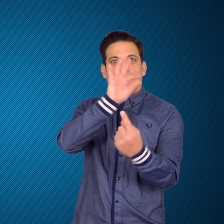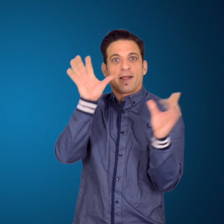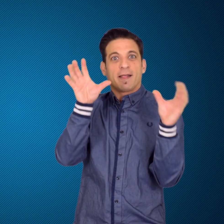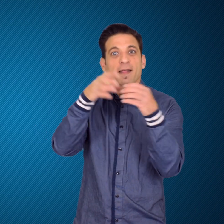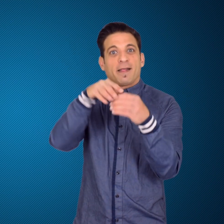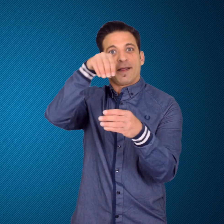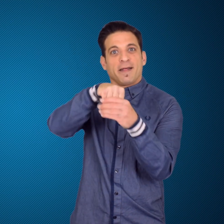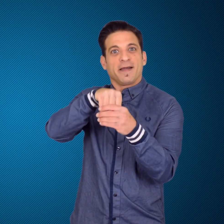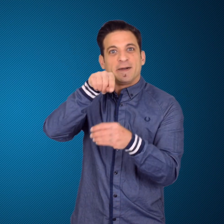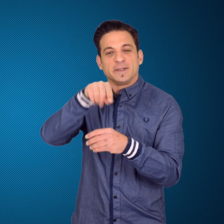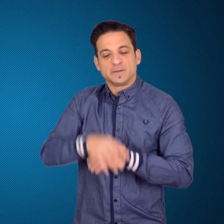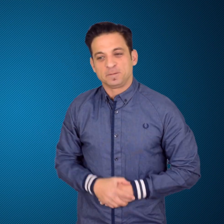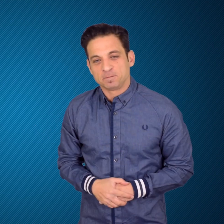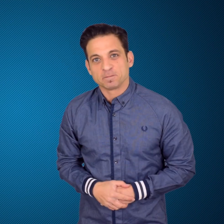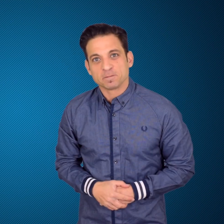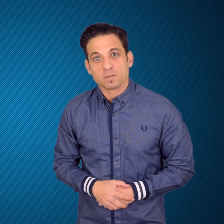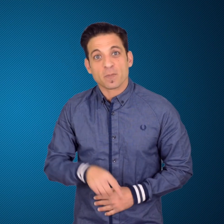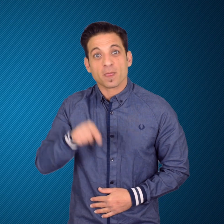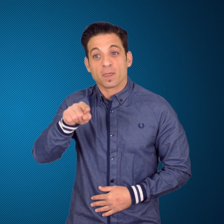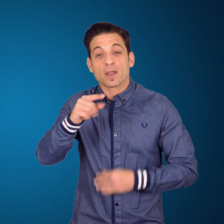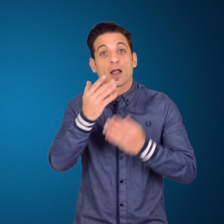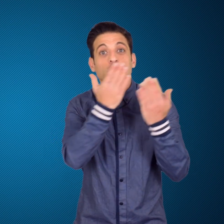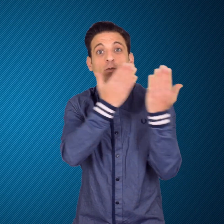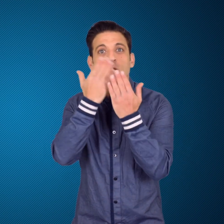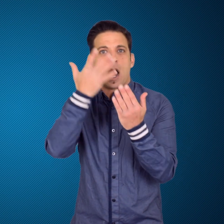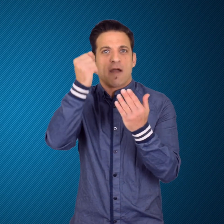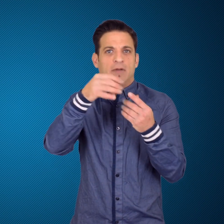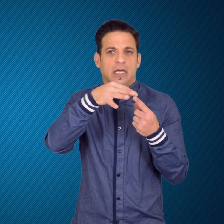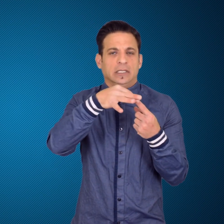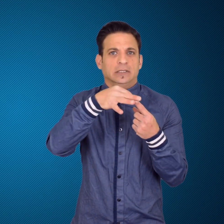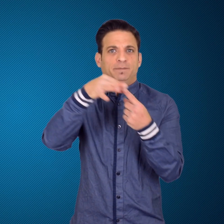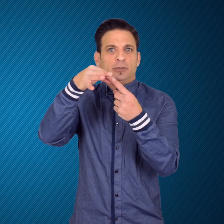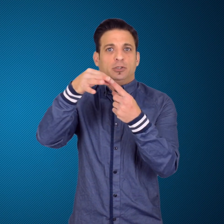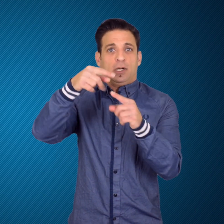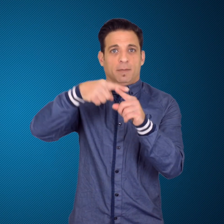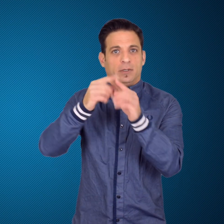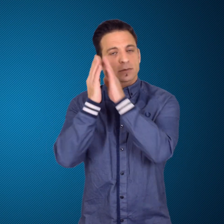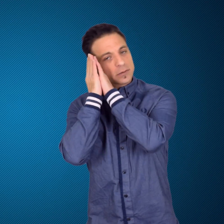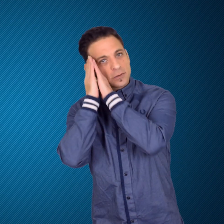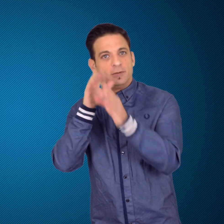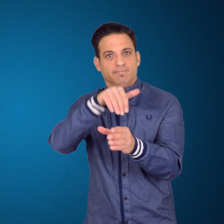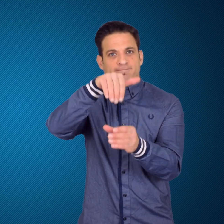The donation was part of the AUSC’s initiative in partnership